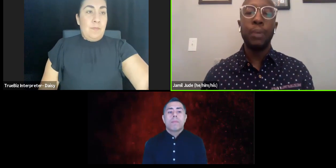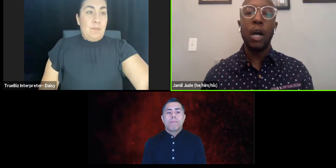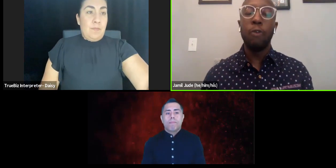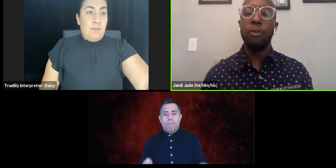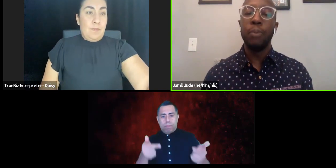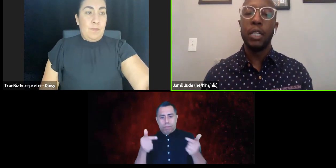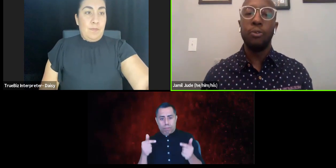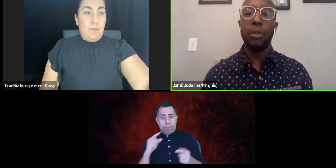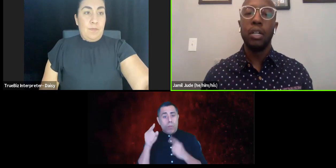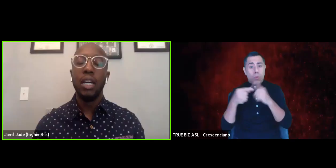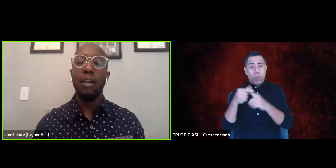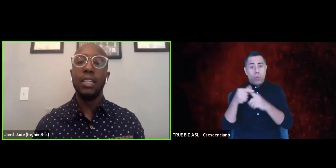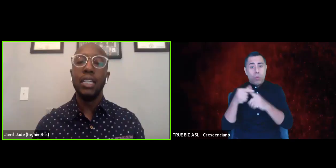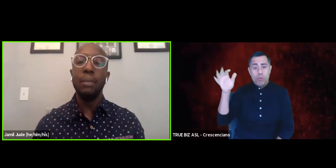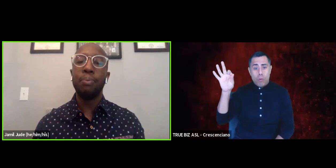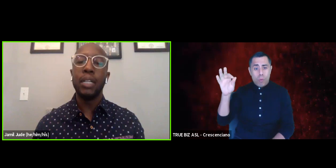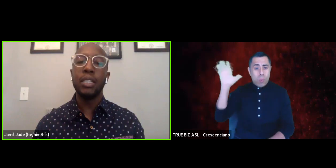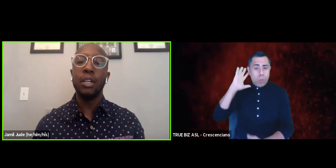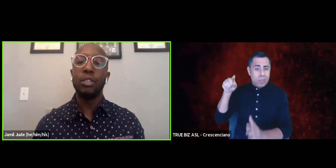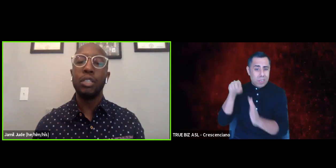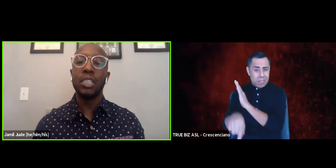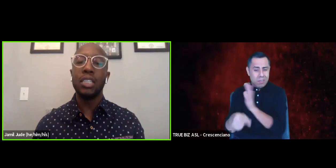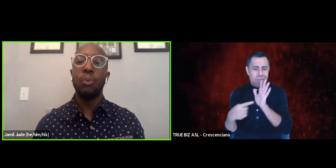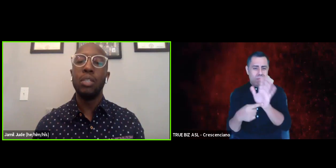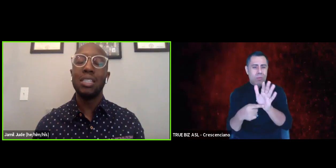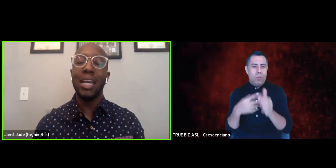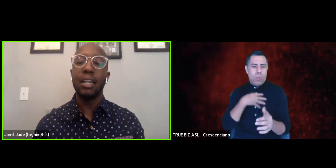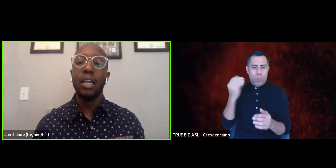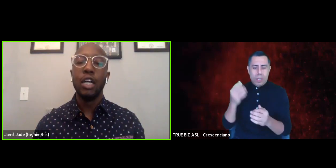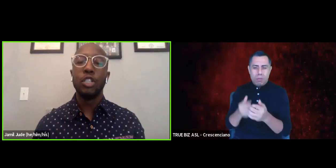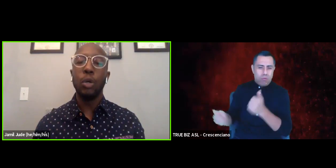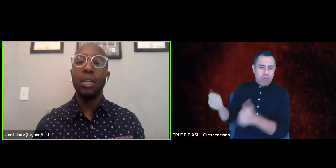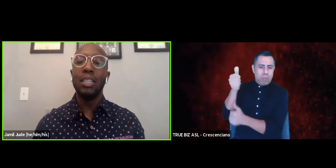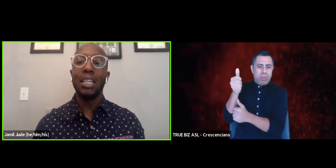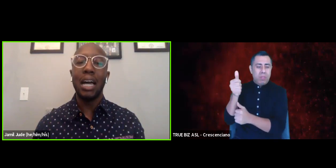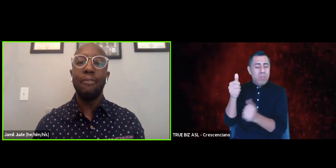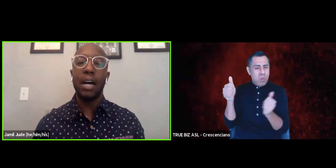and where the all-too-powerful-metaphor of a knee pressing onto someone's neck,